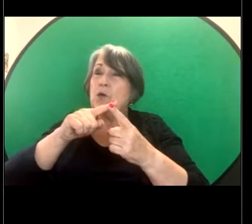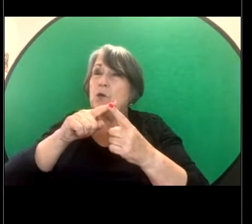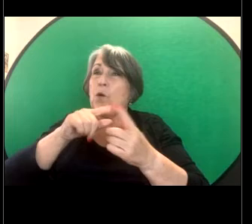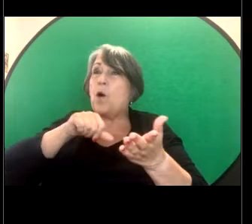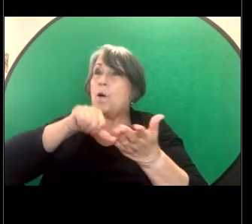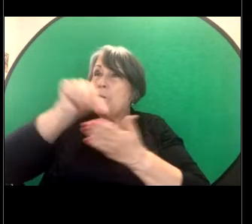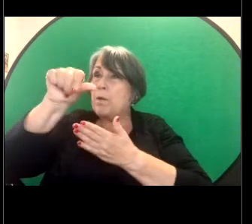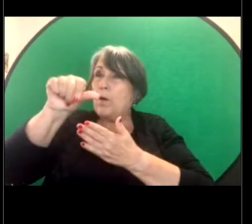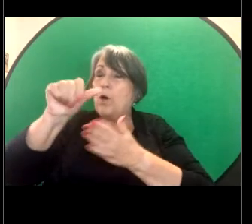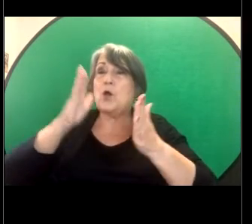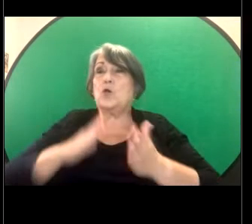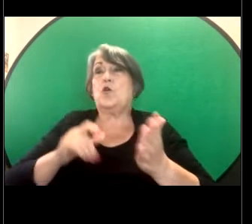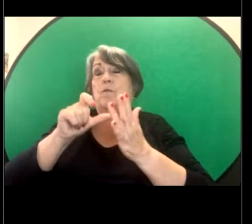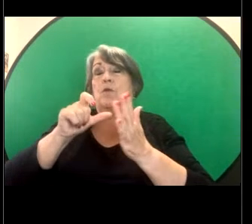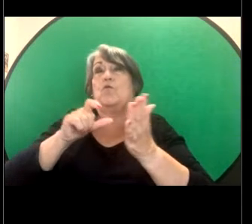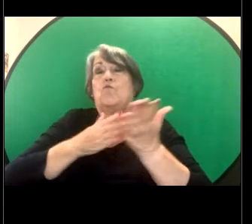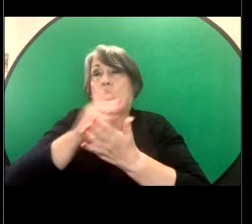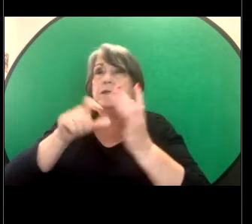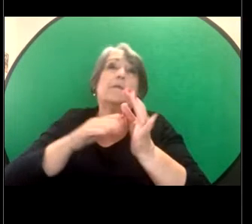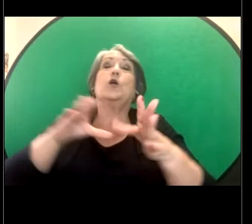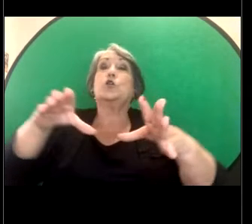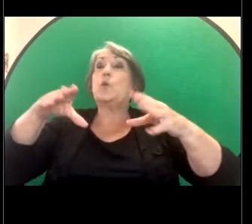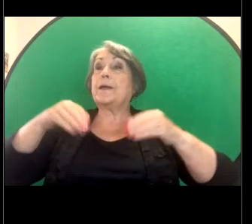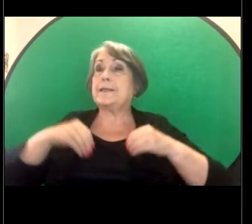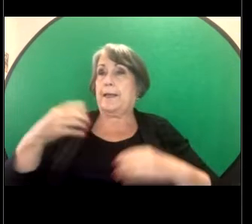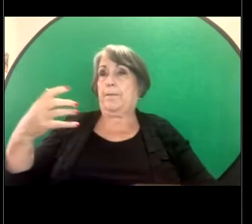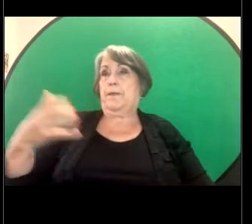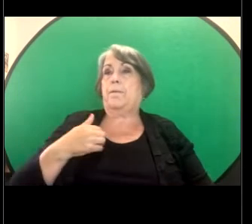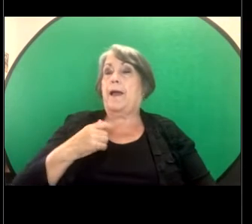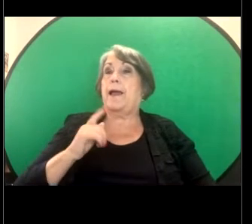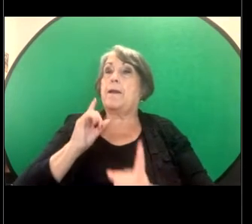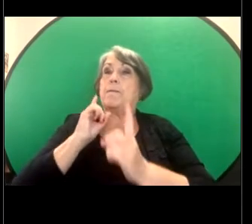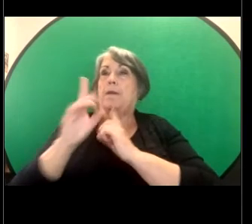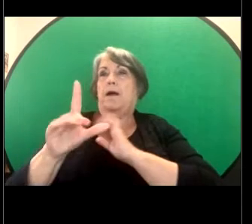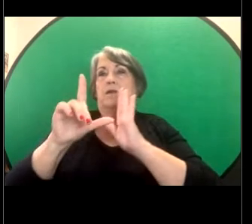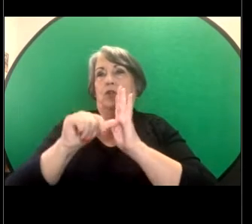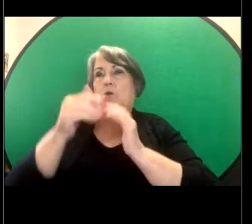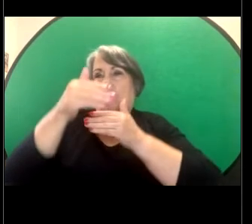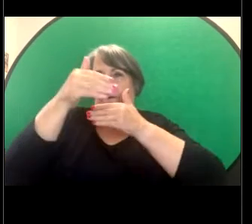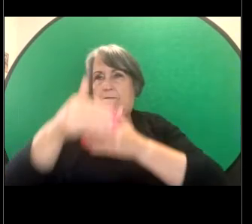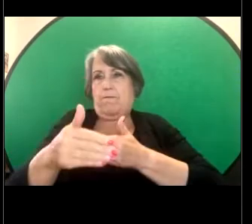to accept a complaint outside that time. AMELIA: Okay. So moving on.